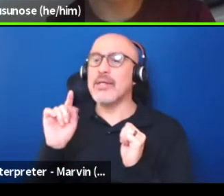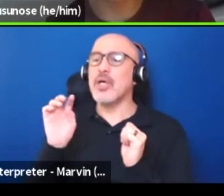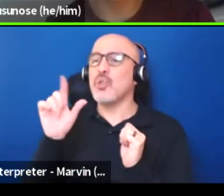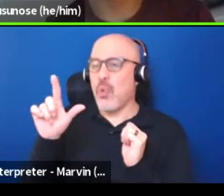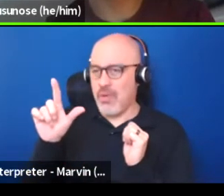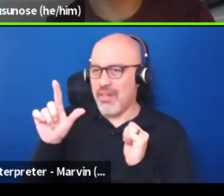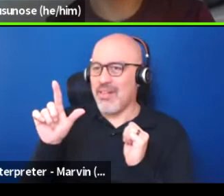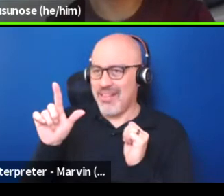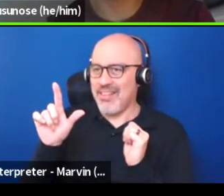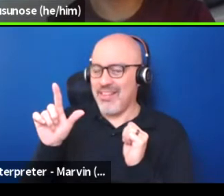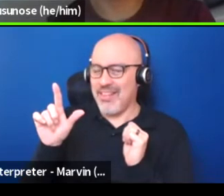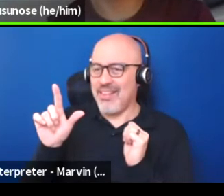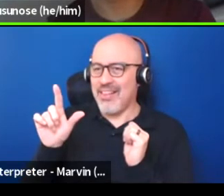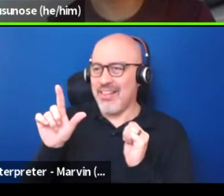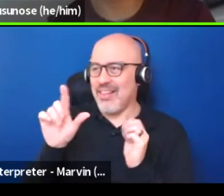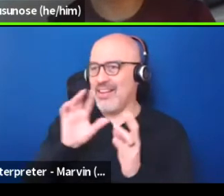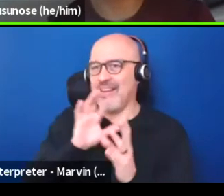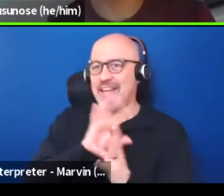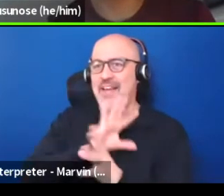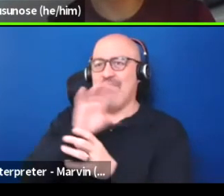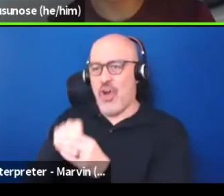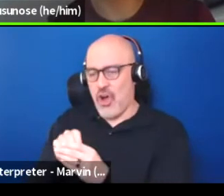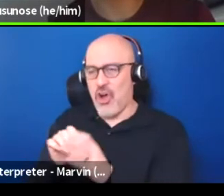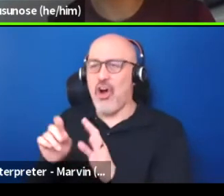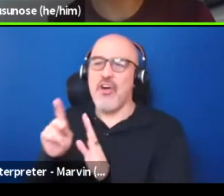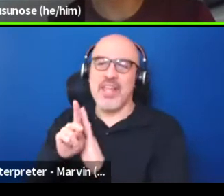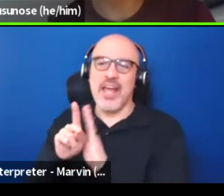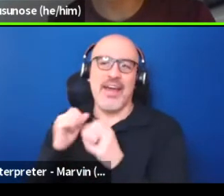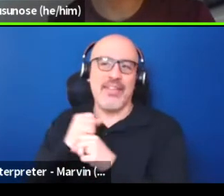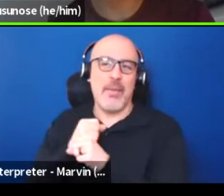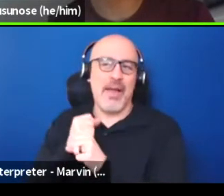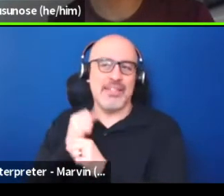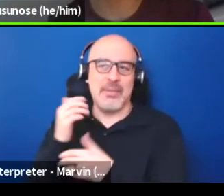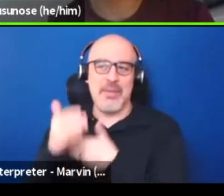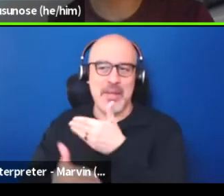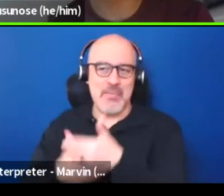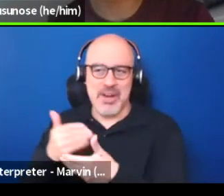in the policymaking process and the process of government